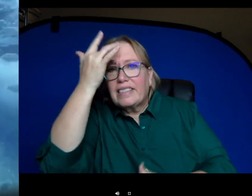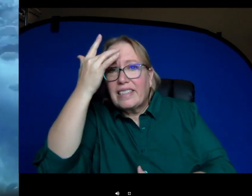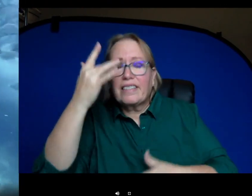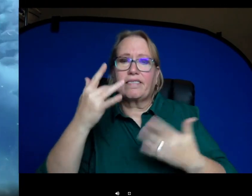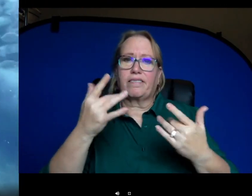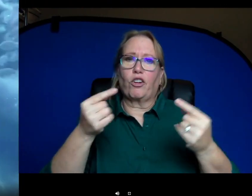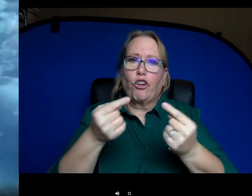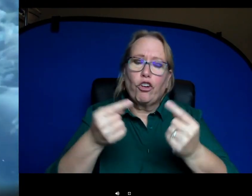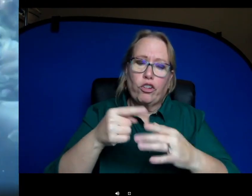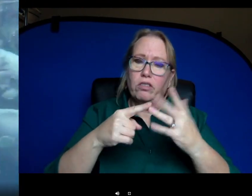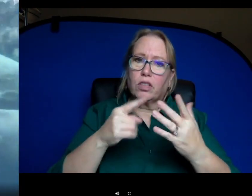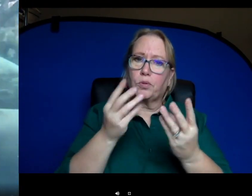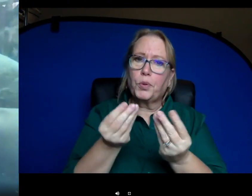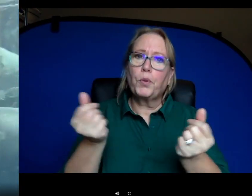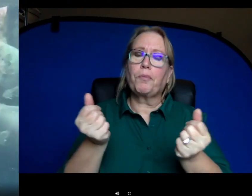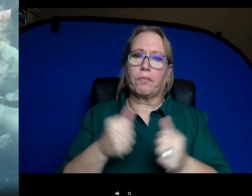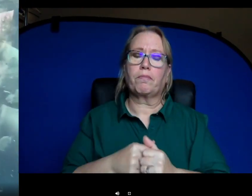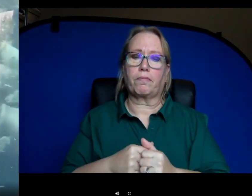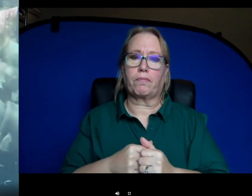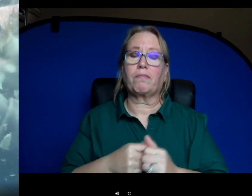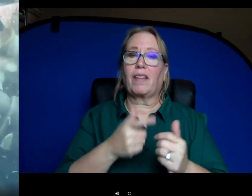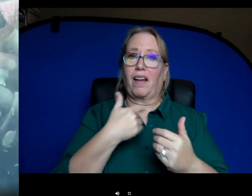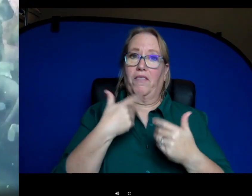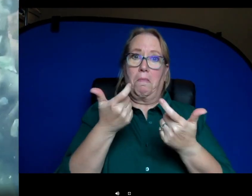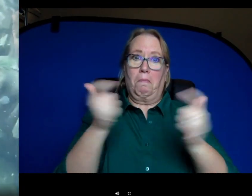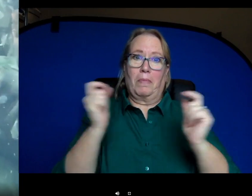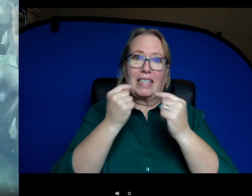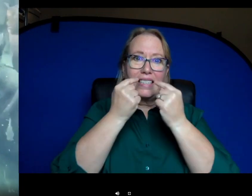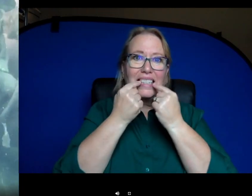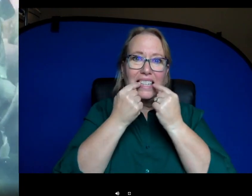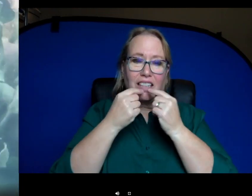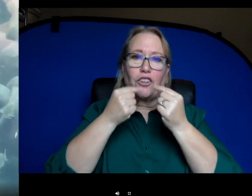large teeth, we call them tusks. They're ever growing and they are made out of